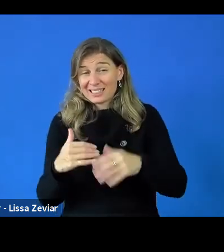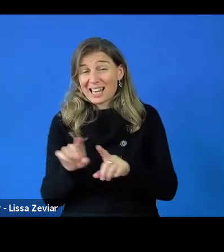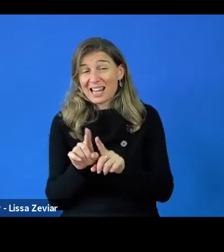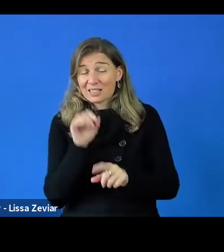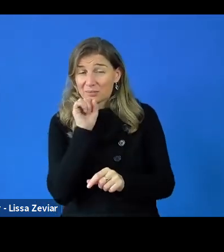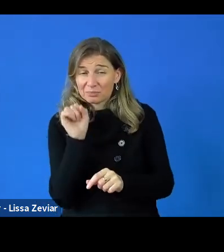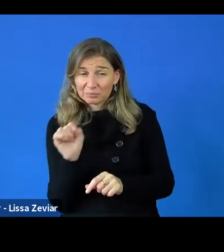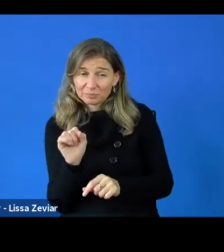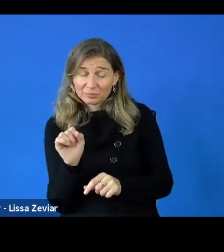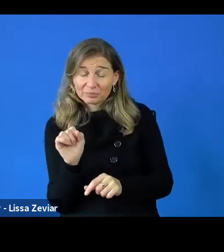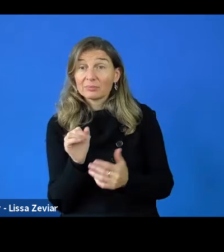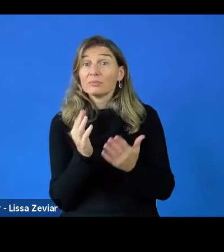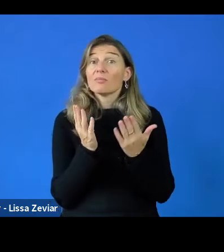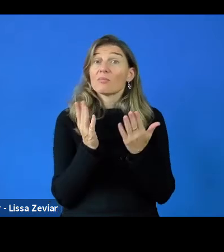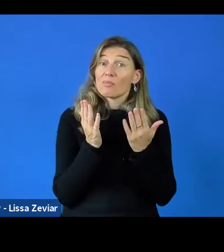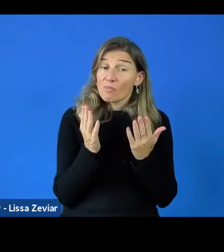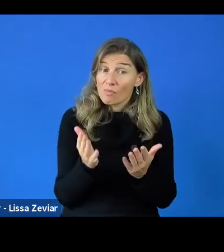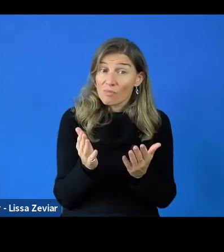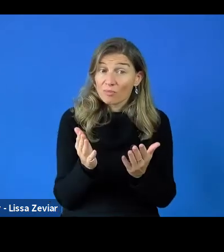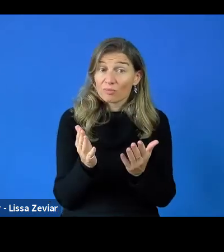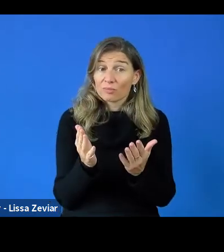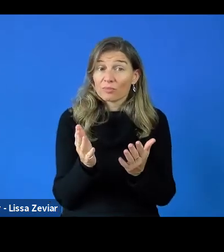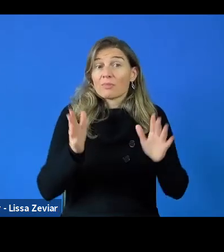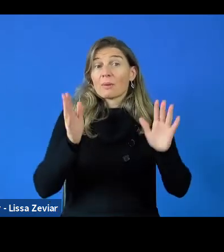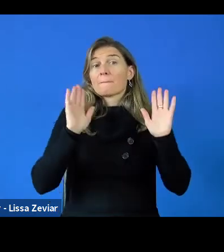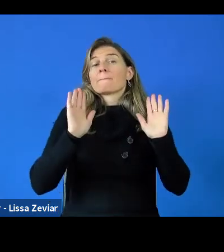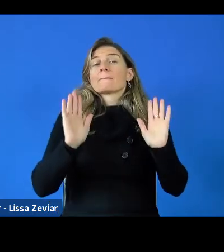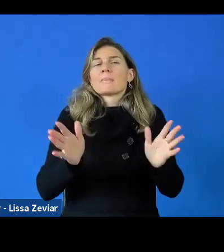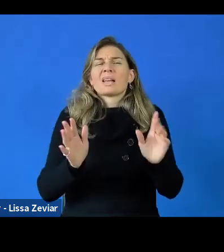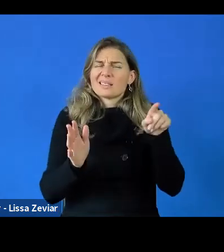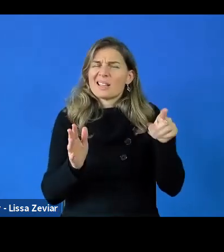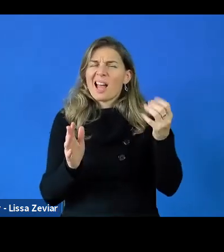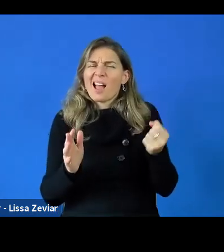And for that reason, it would be crazy, a proposal of 32 partners